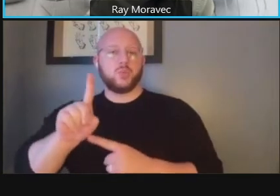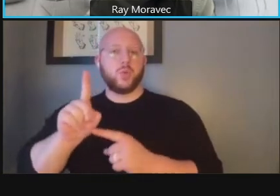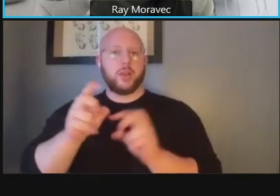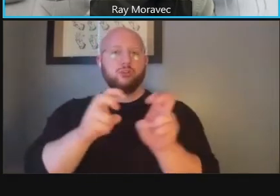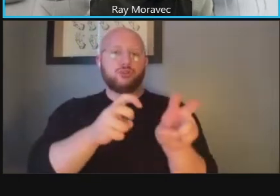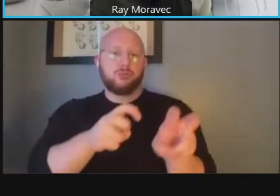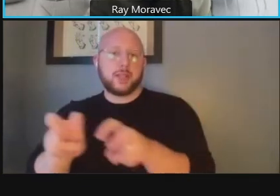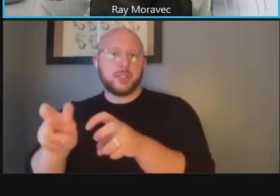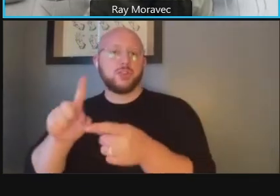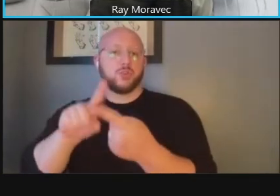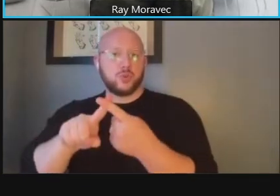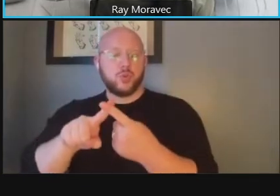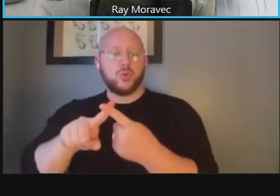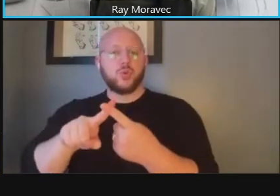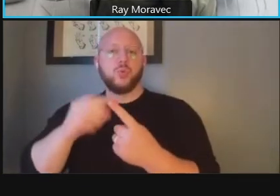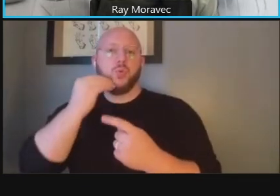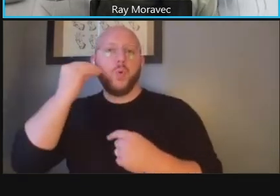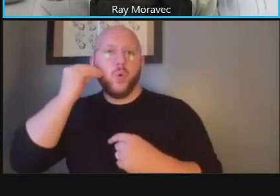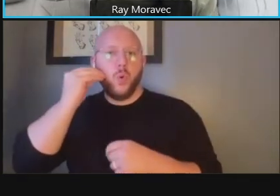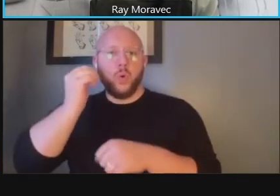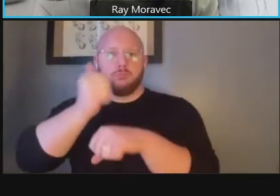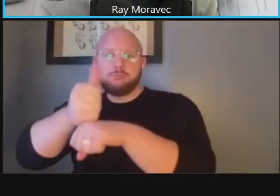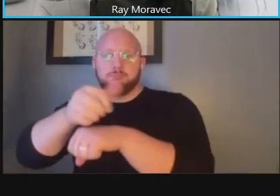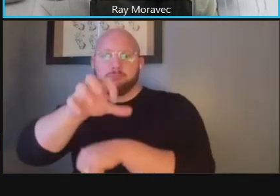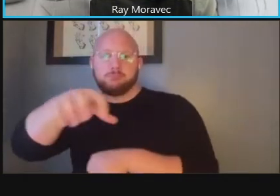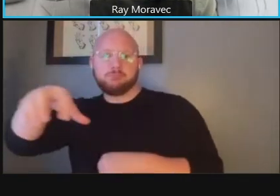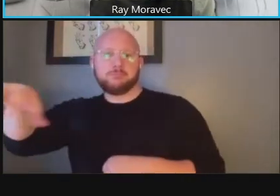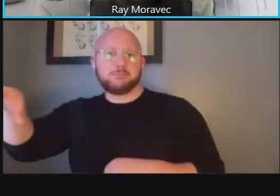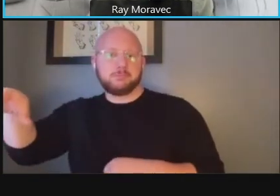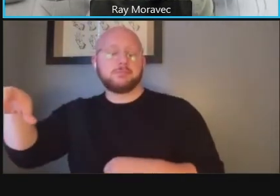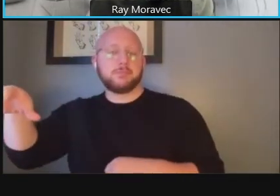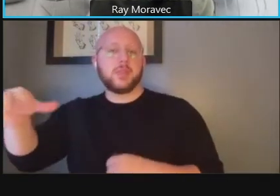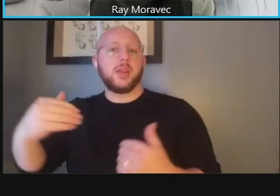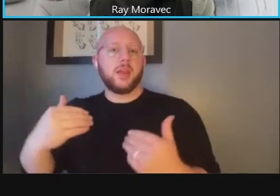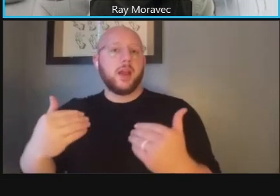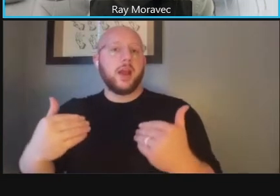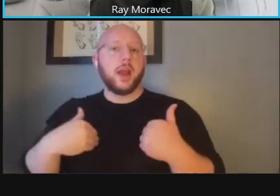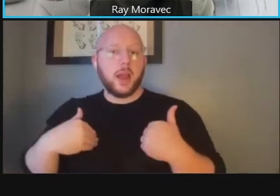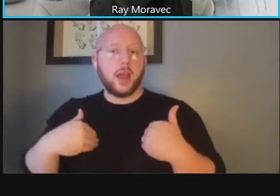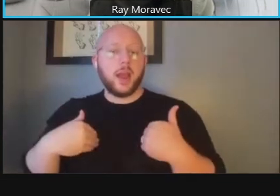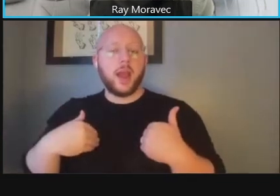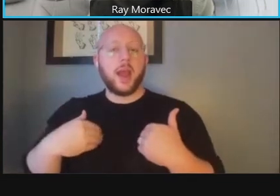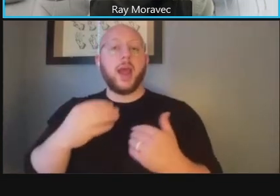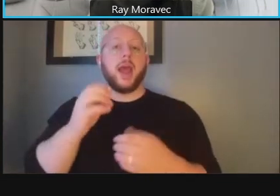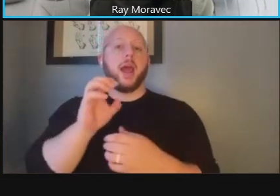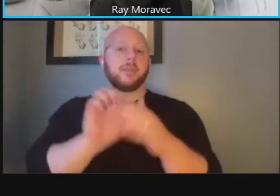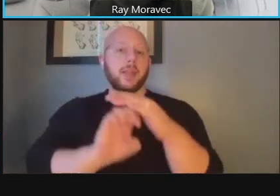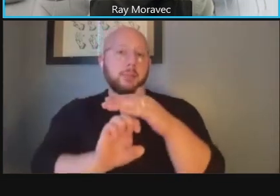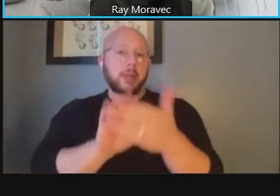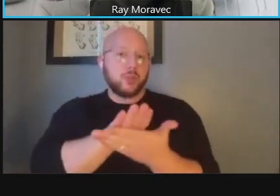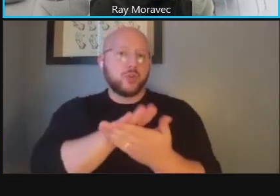to the neighborhoods to the west we have the eaton elementary school in that area as well as the